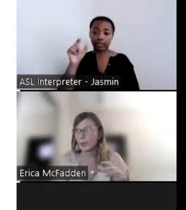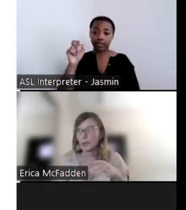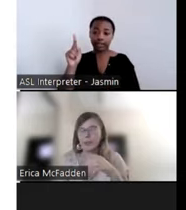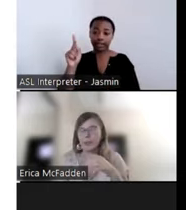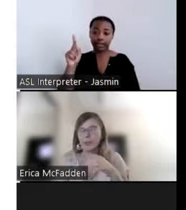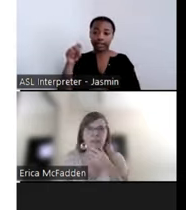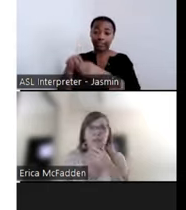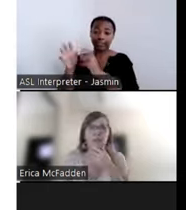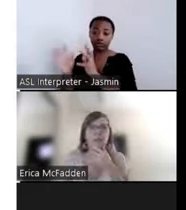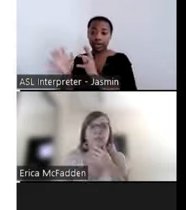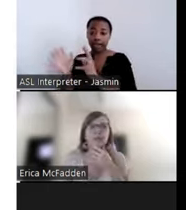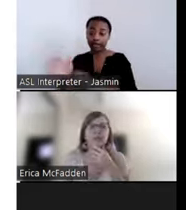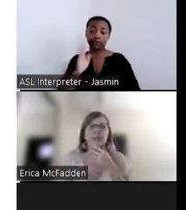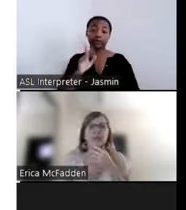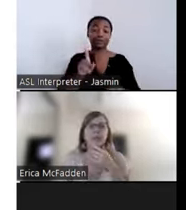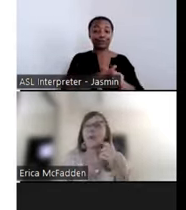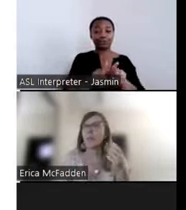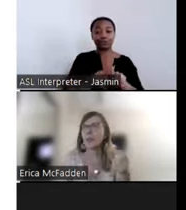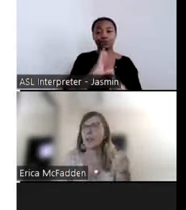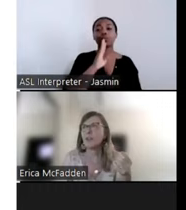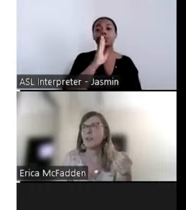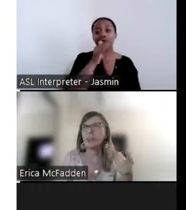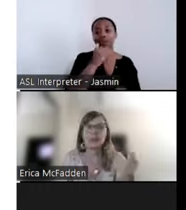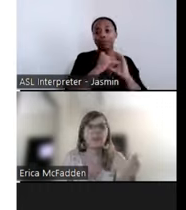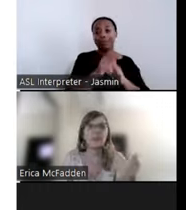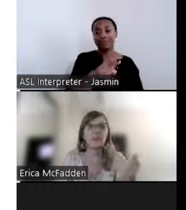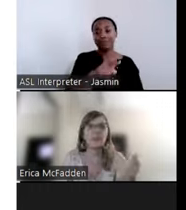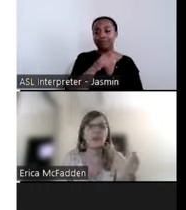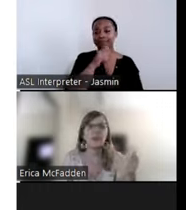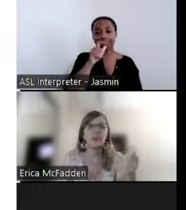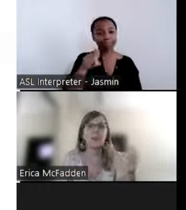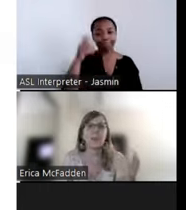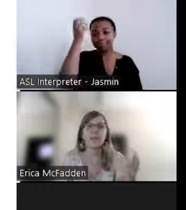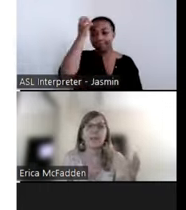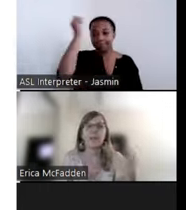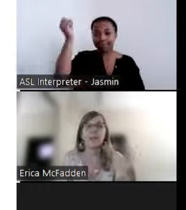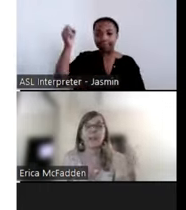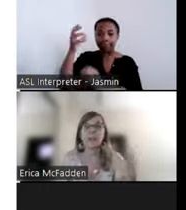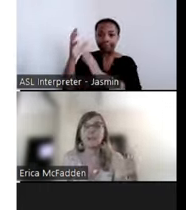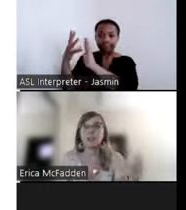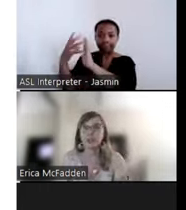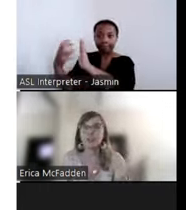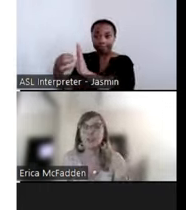about having to remember these. One is the ACL website for Care Transitions